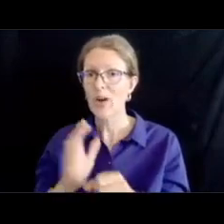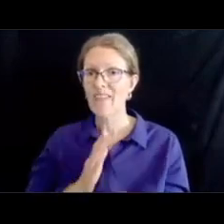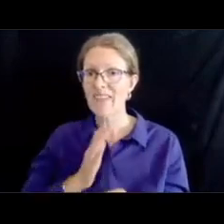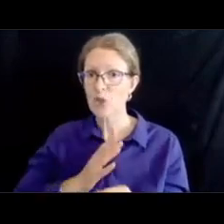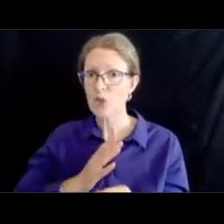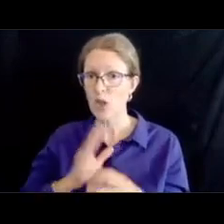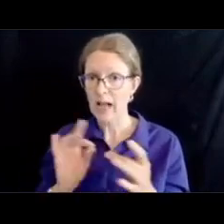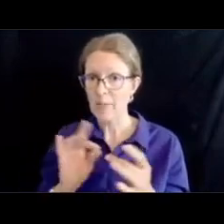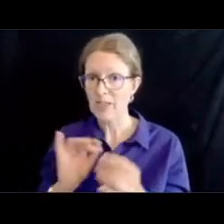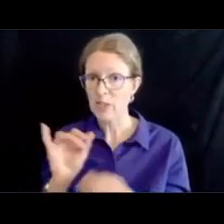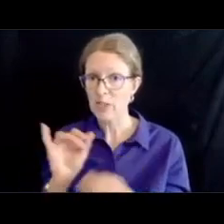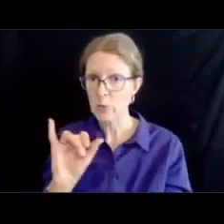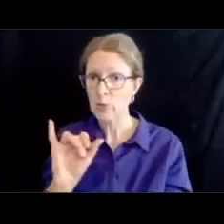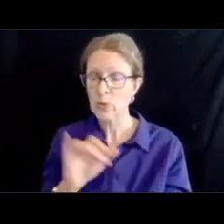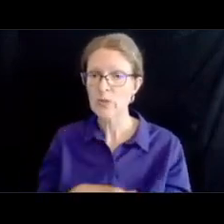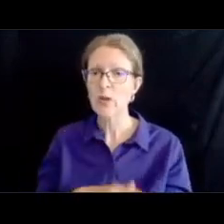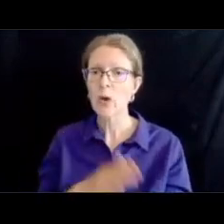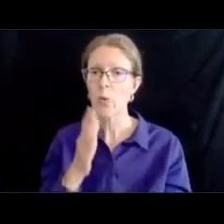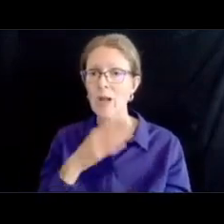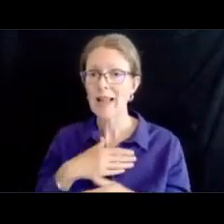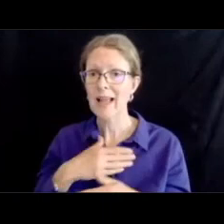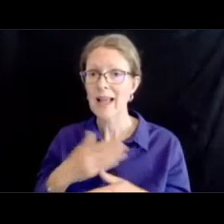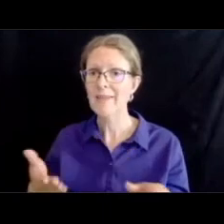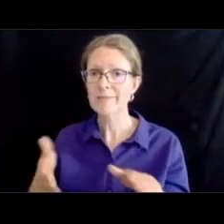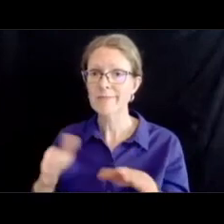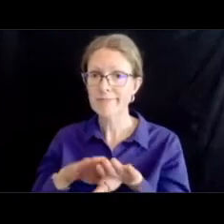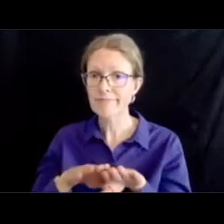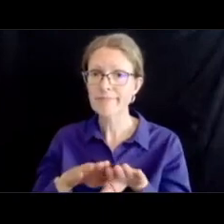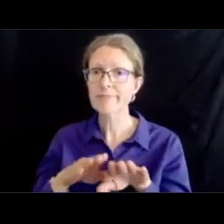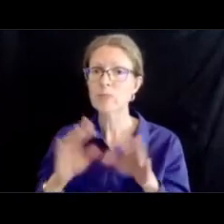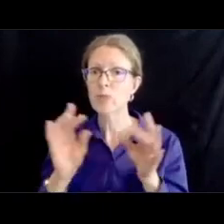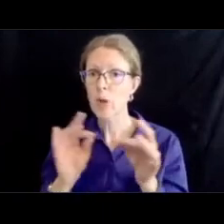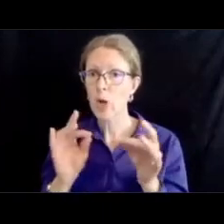and i'll turn it over to you thanks up um charlotte can you see my screen or